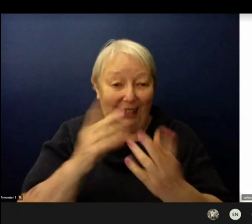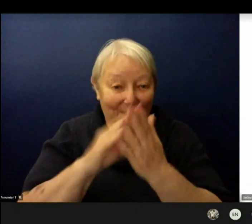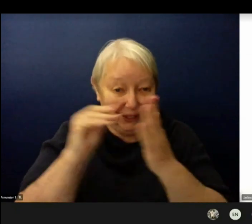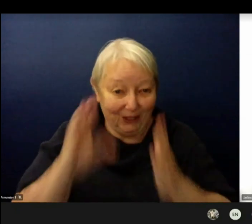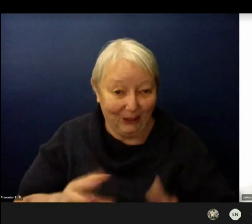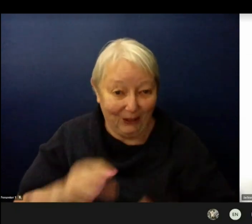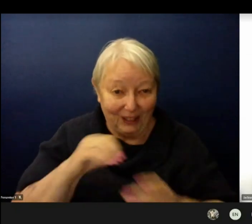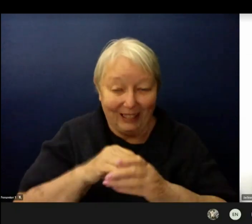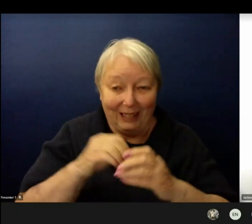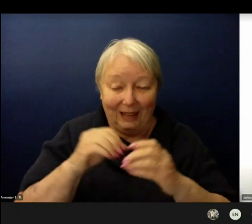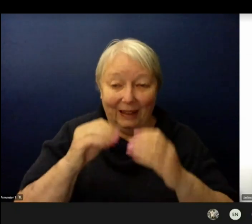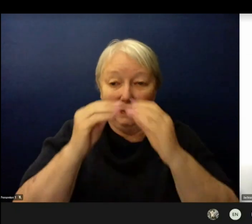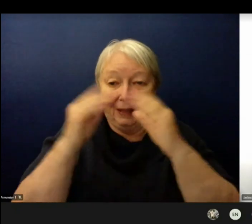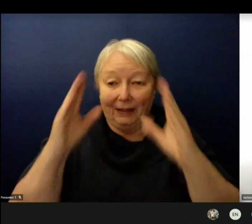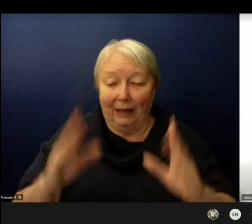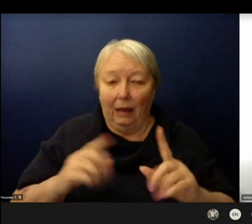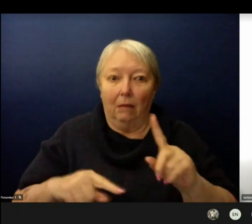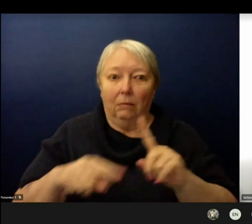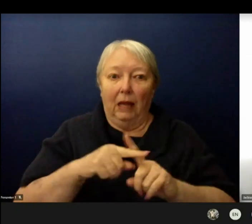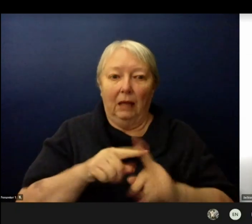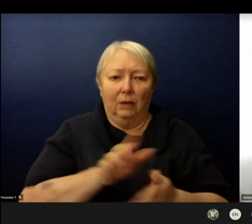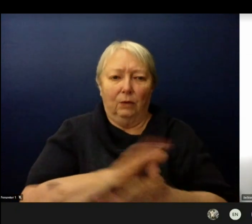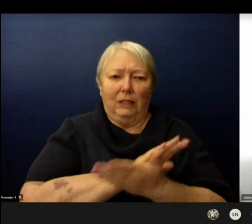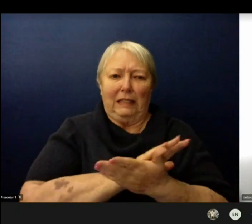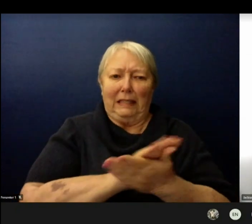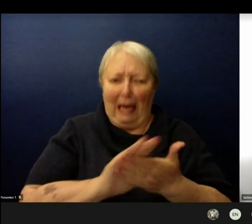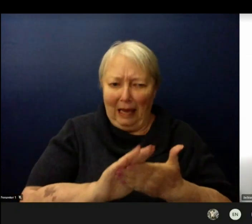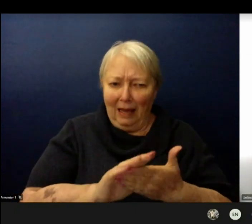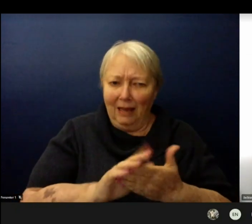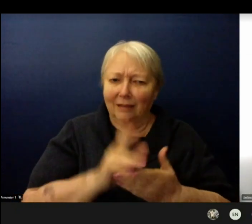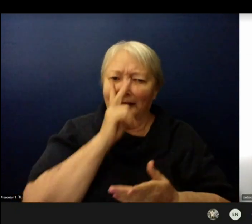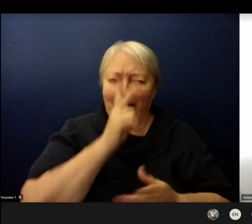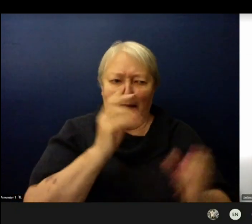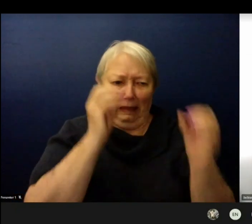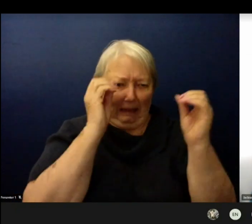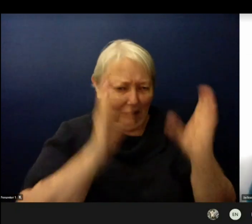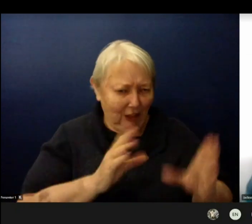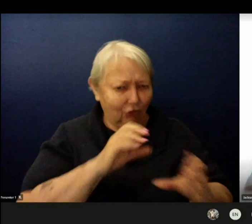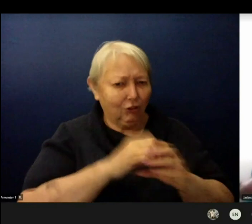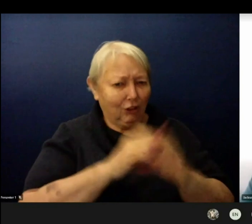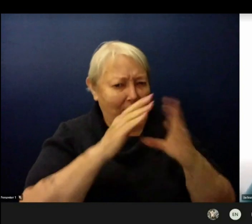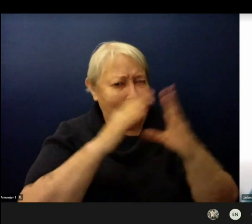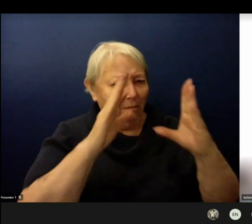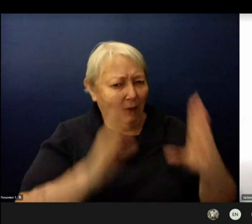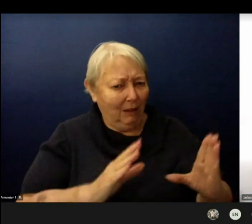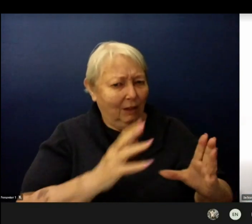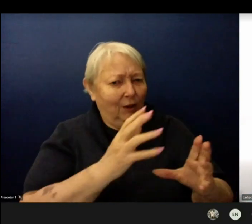in the building who are receiving receiving trainings this week on when when we return